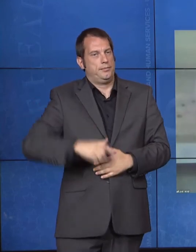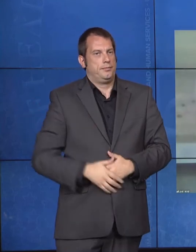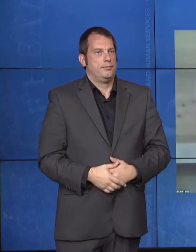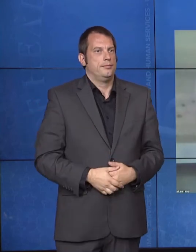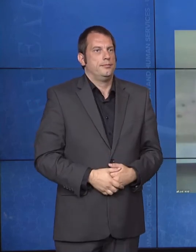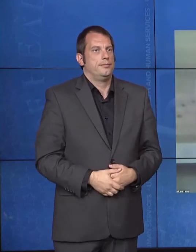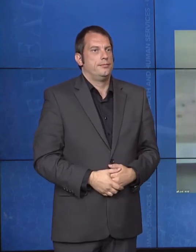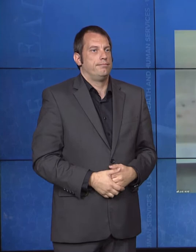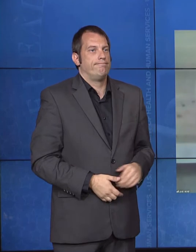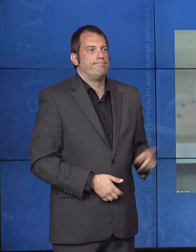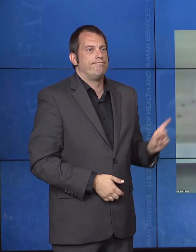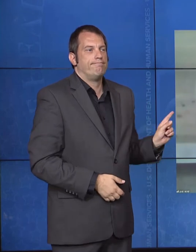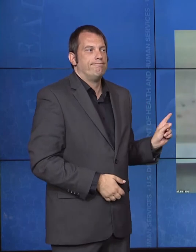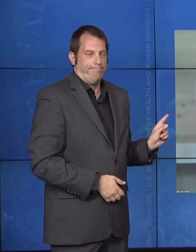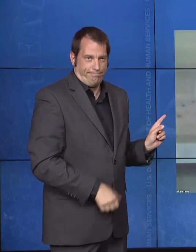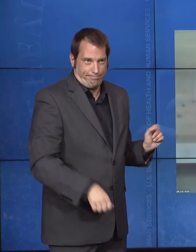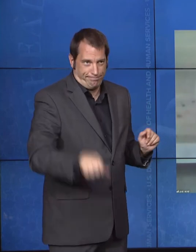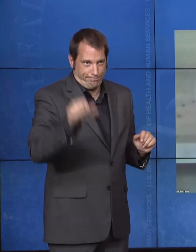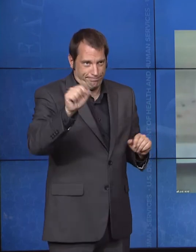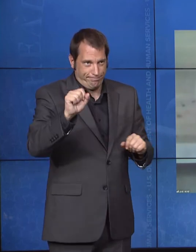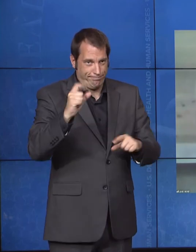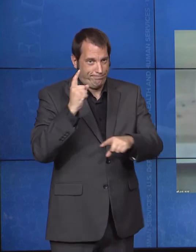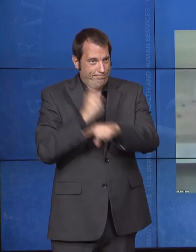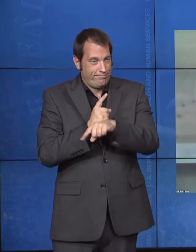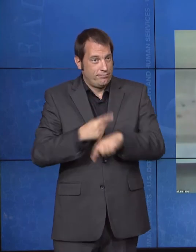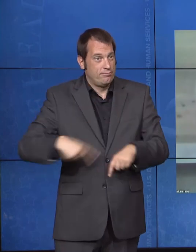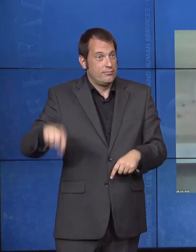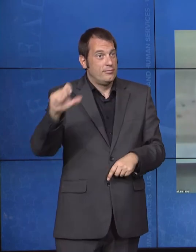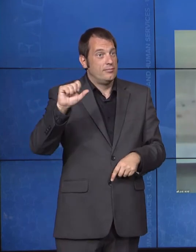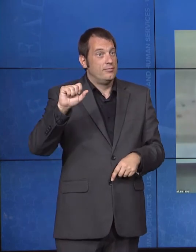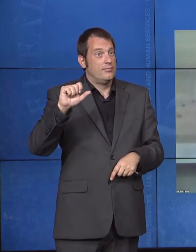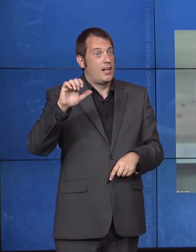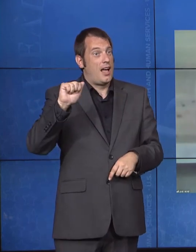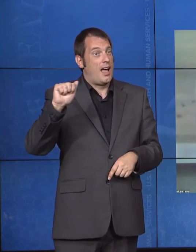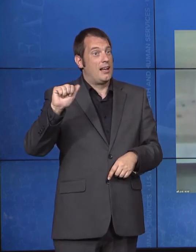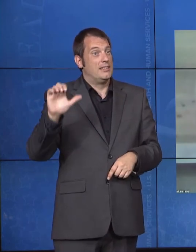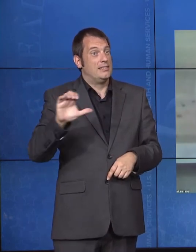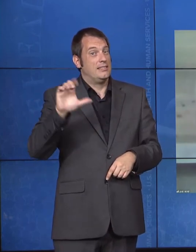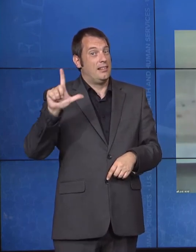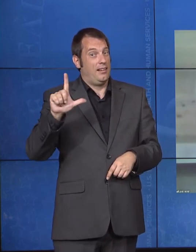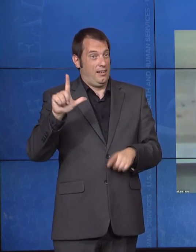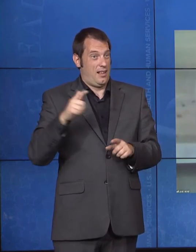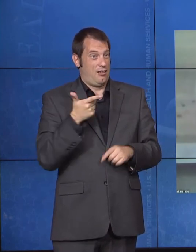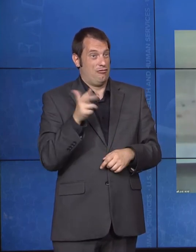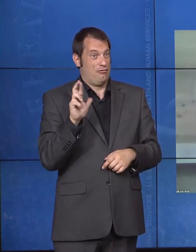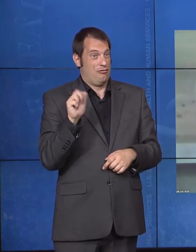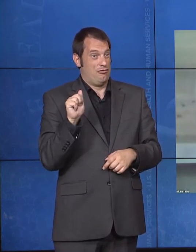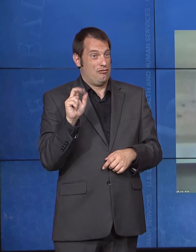entire network of grantees have been so grateful to come alongside and raise those issues so